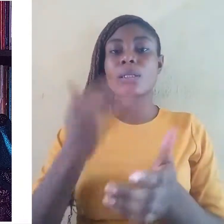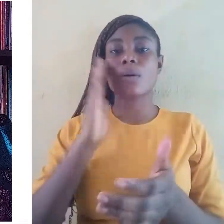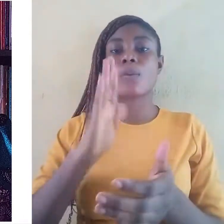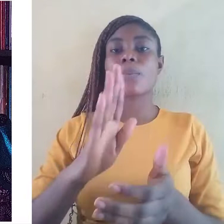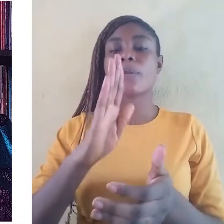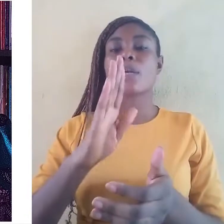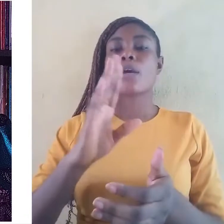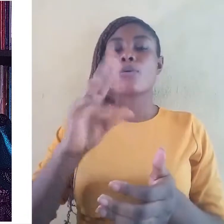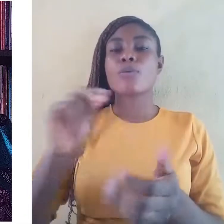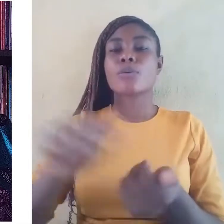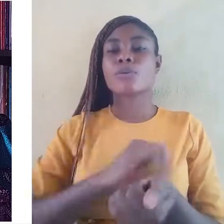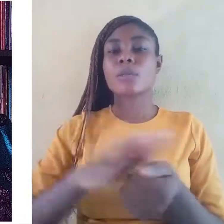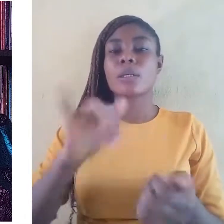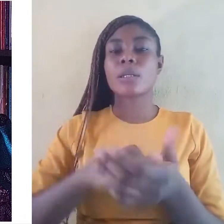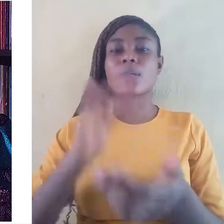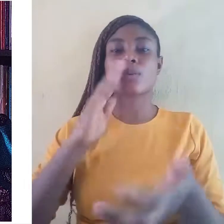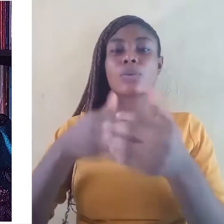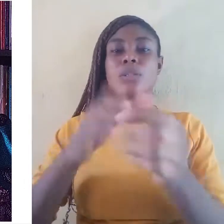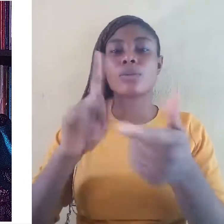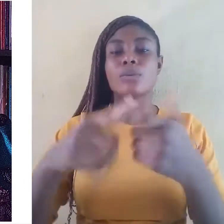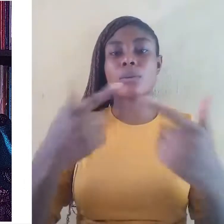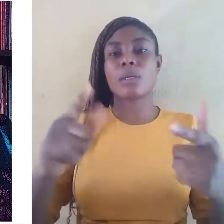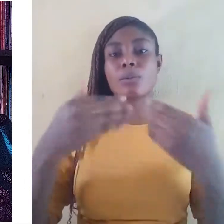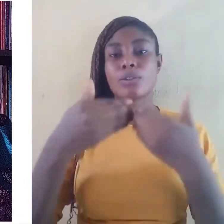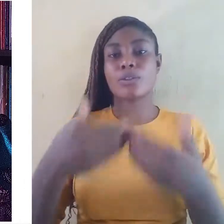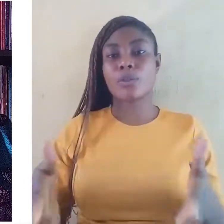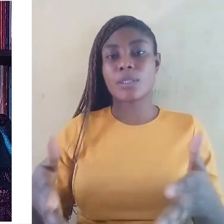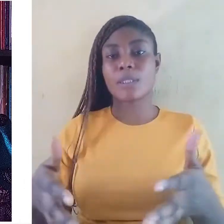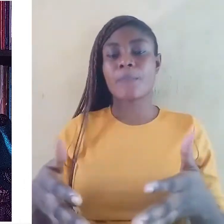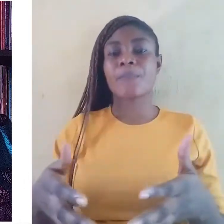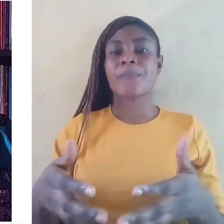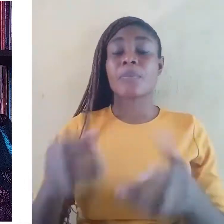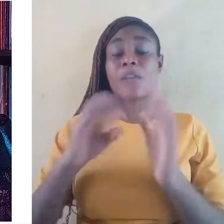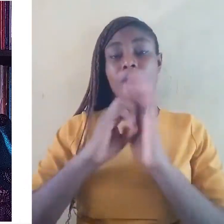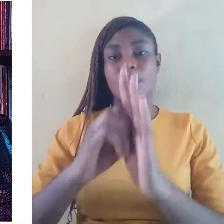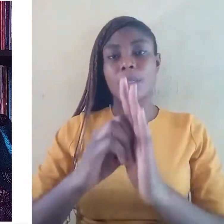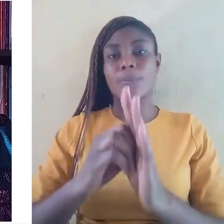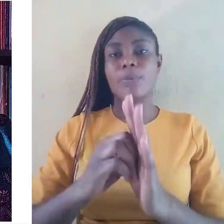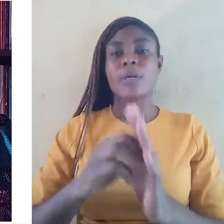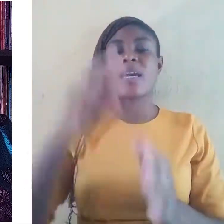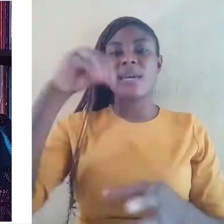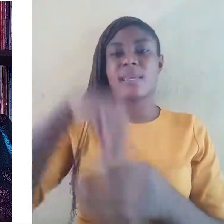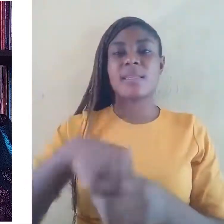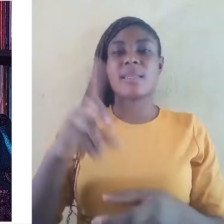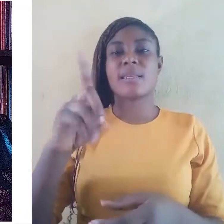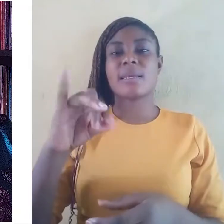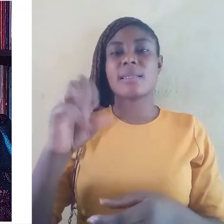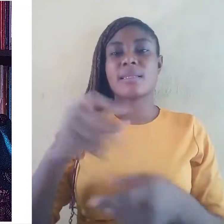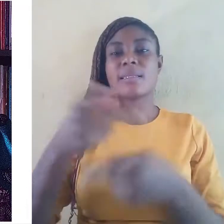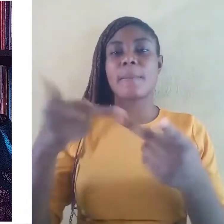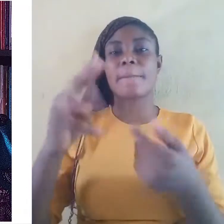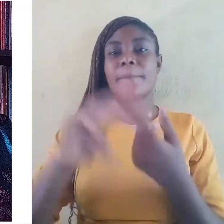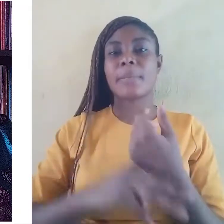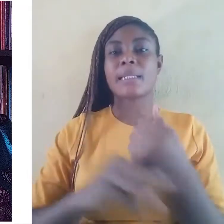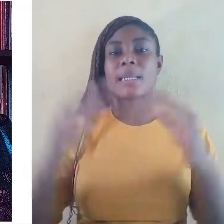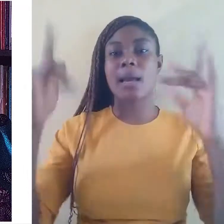For instance, Internally Displace Persons’ camps in Northern Nigeria and Dafur in Sudan